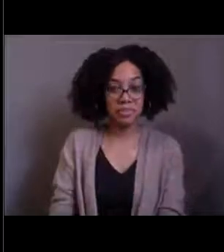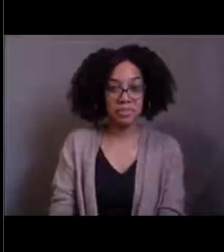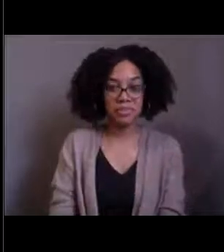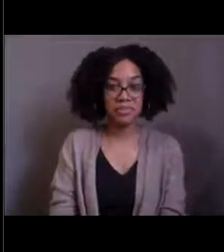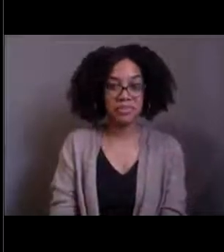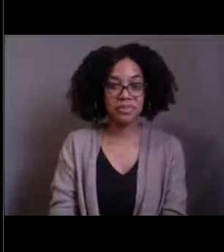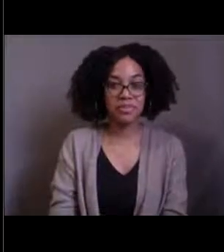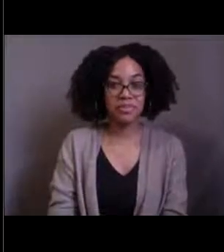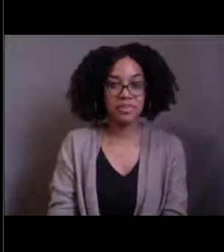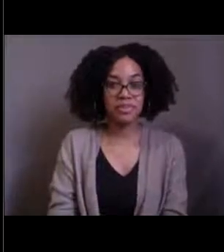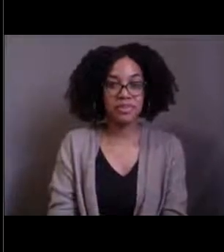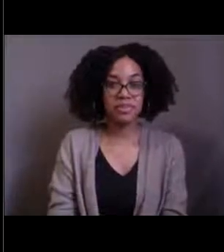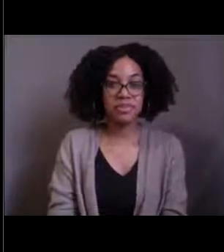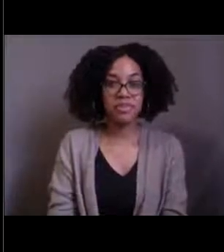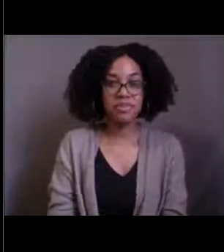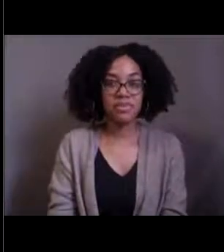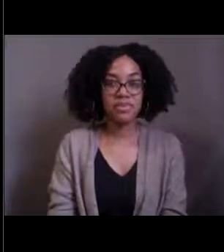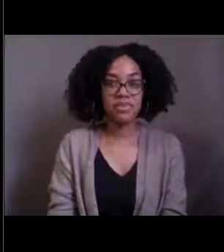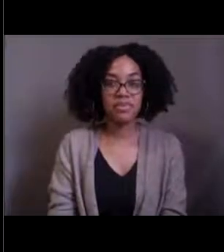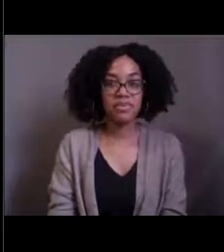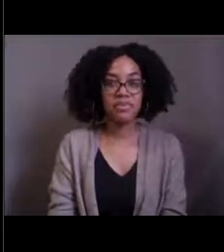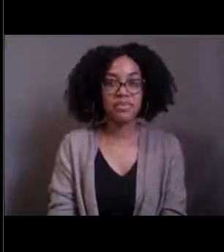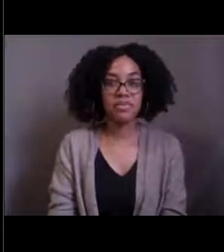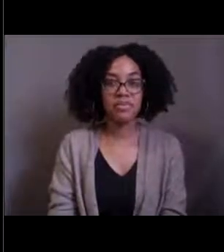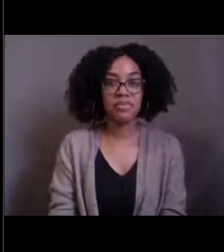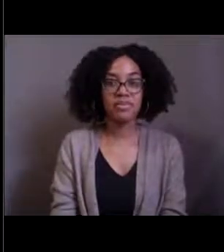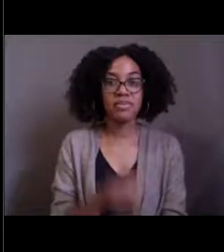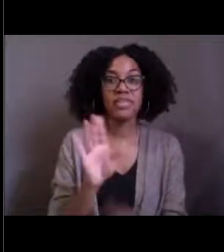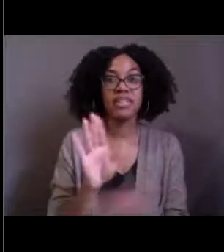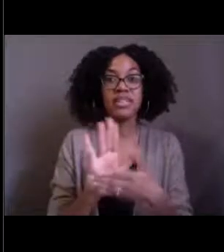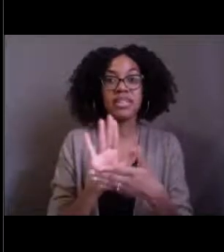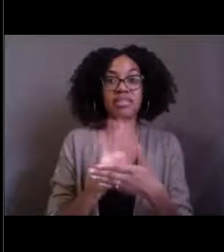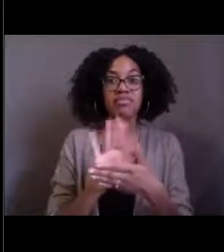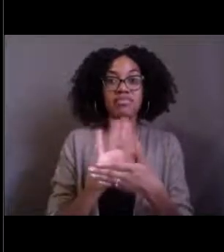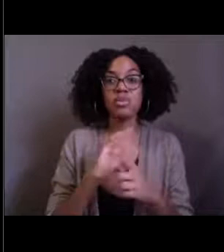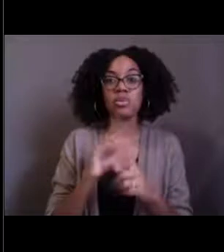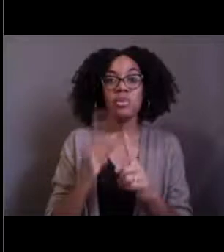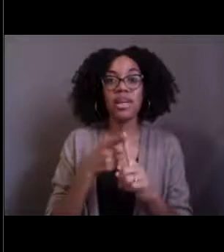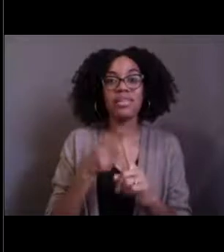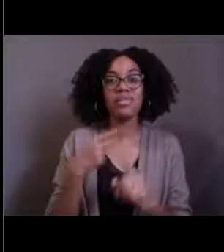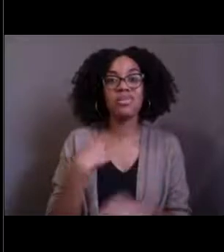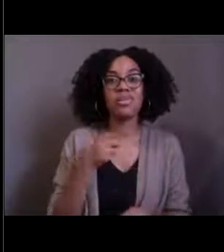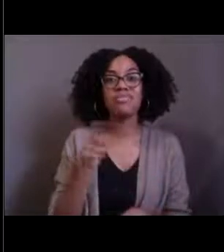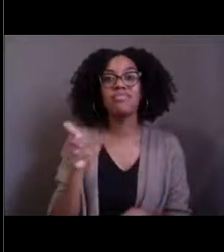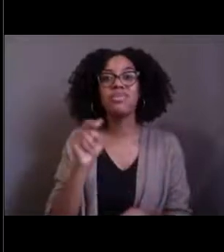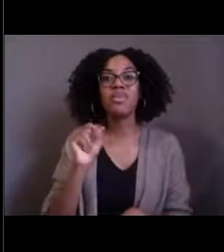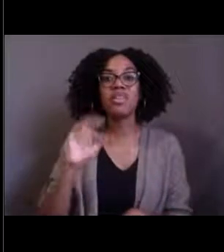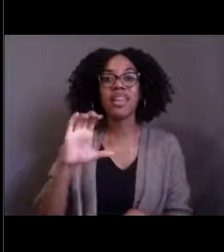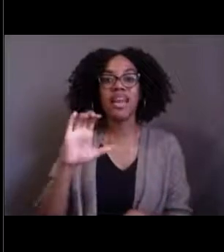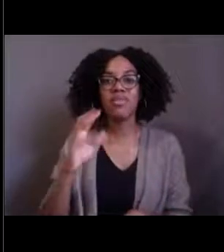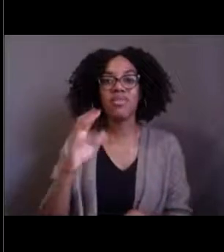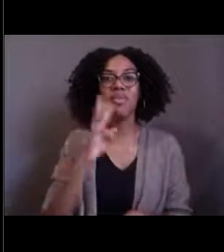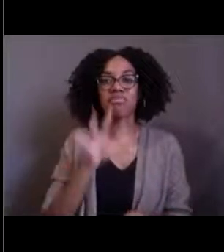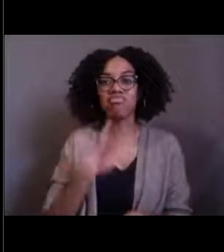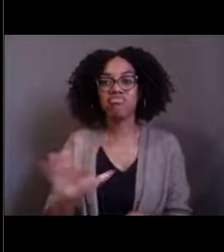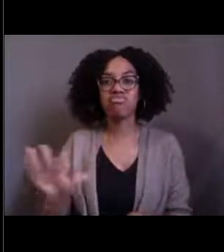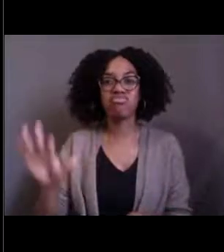So this was from the time when we were in, just off shore North Carolina in 2016, sorry, 2018